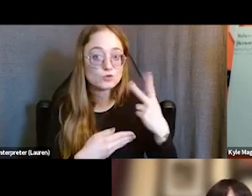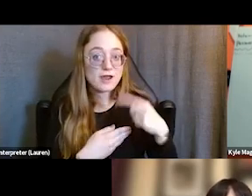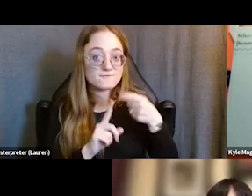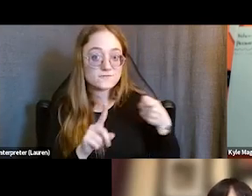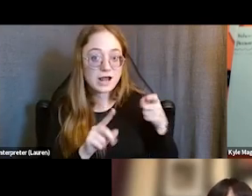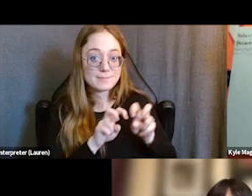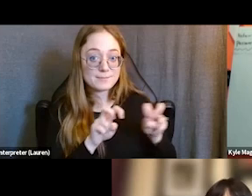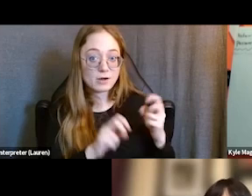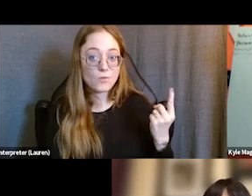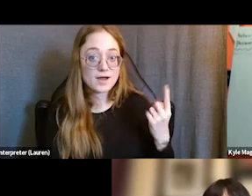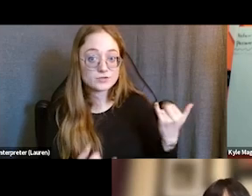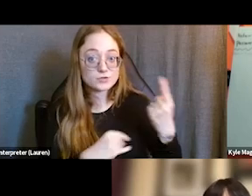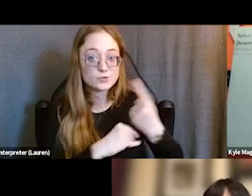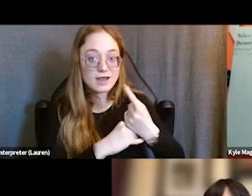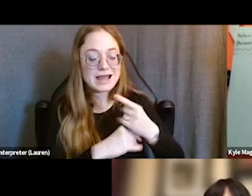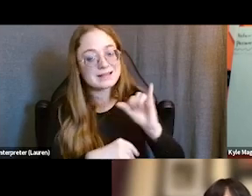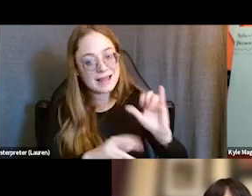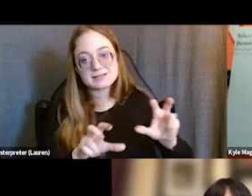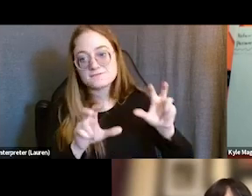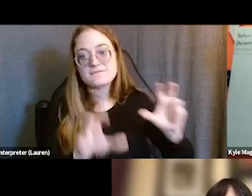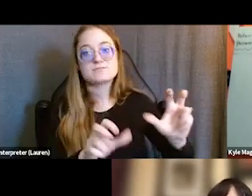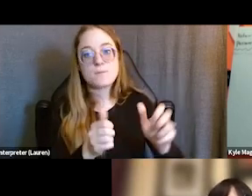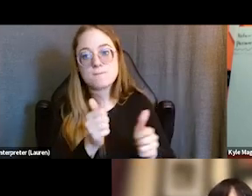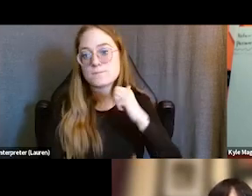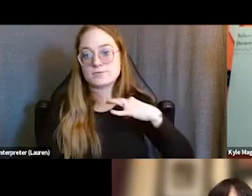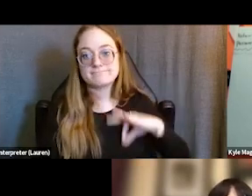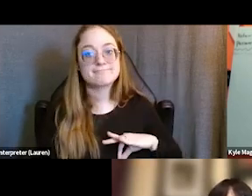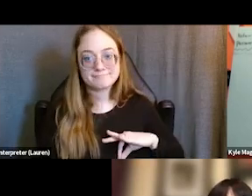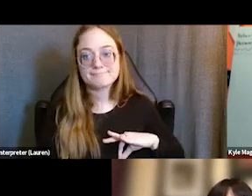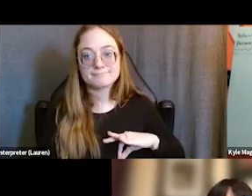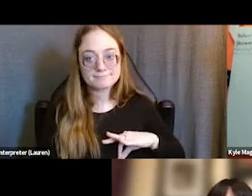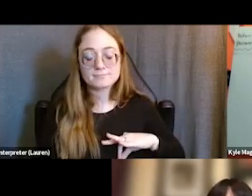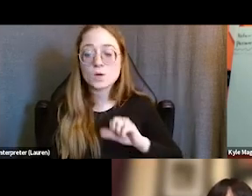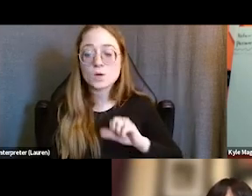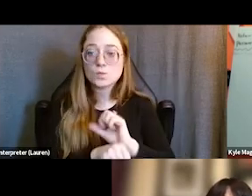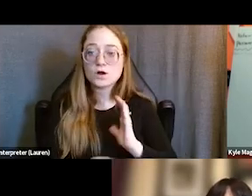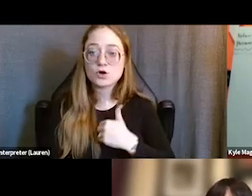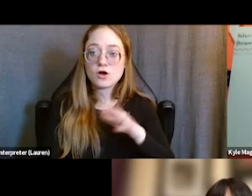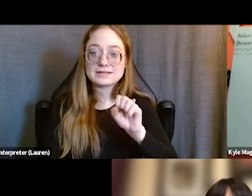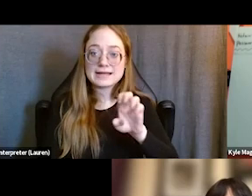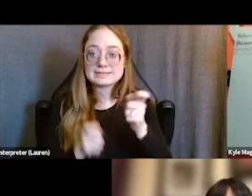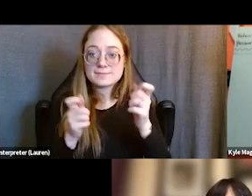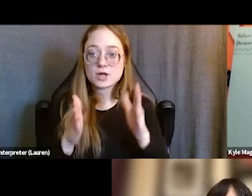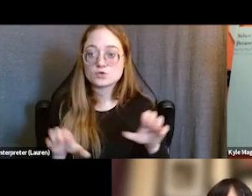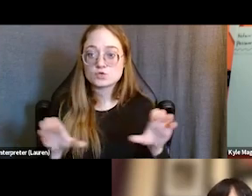this is where the investment is going to be most useful, right? The work that our case managers are doing once a TAY is coming out of jail or prison